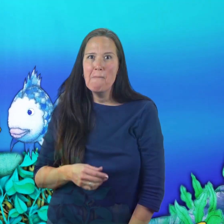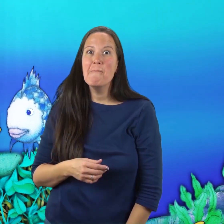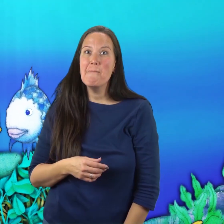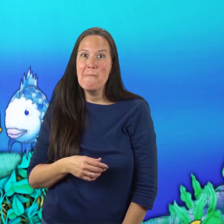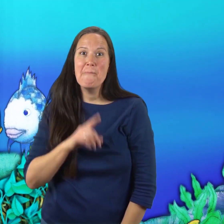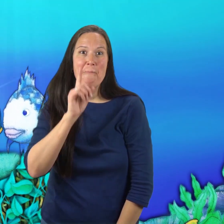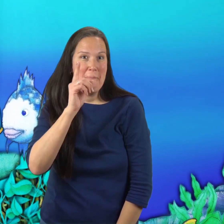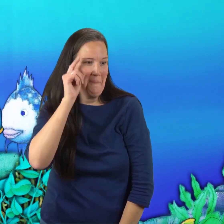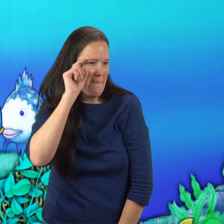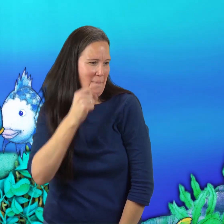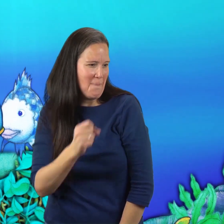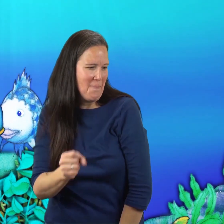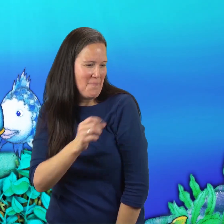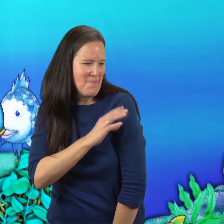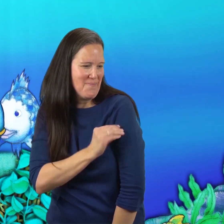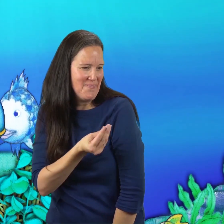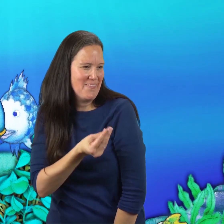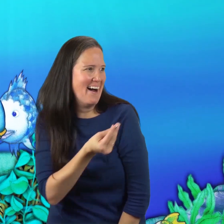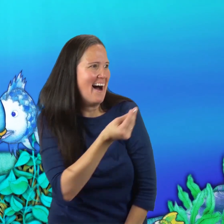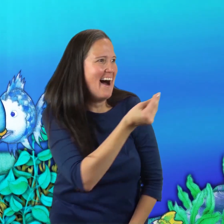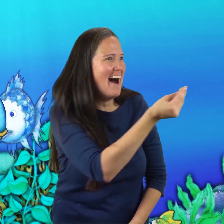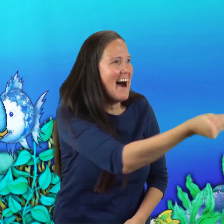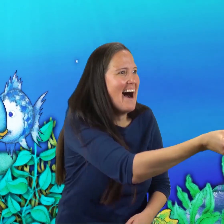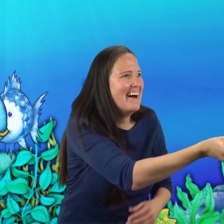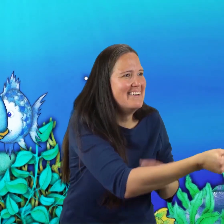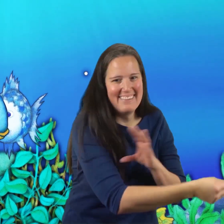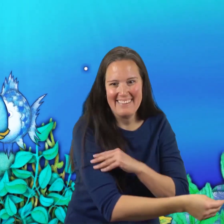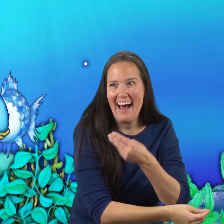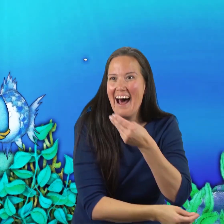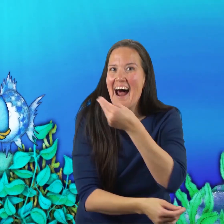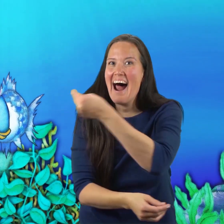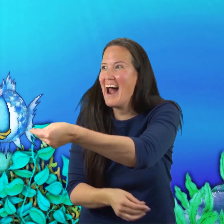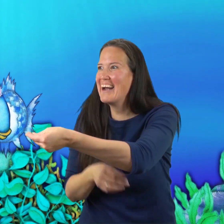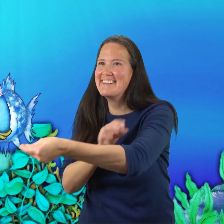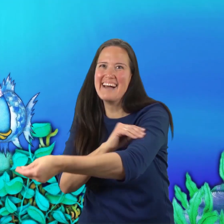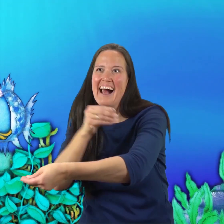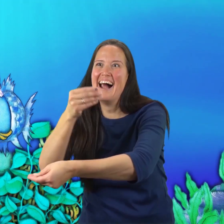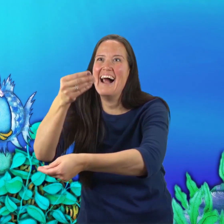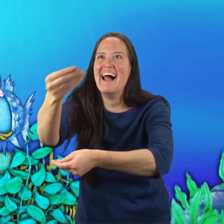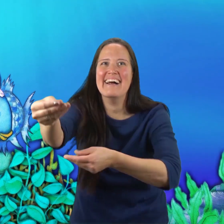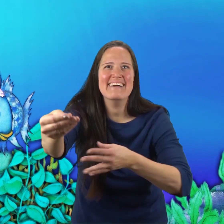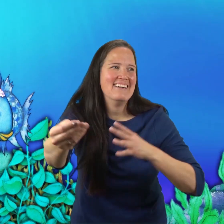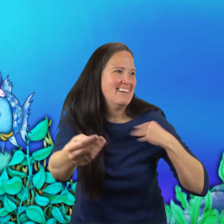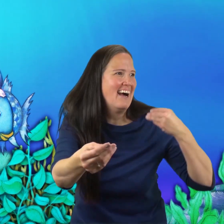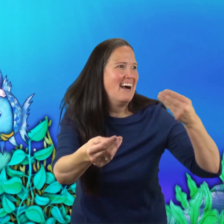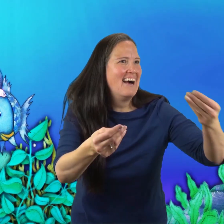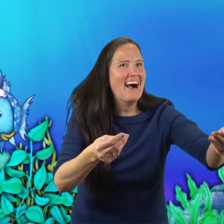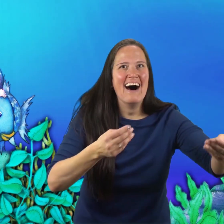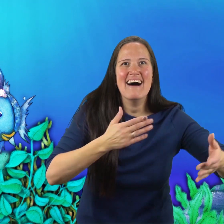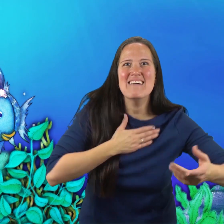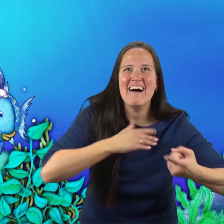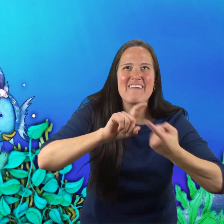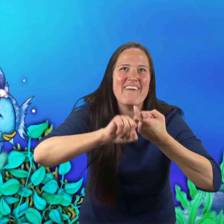The Rainbow Fish shared his scales left and right. And the more he gave away, the more delighted he became.